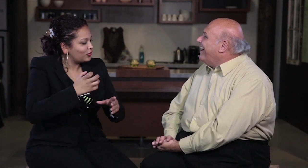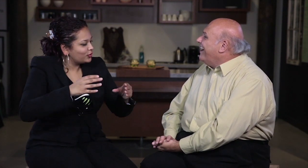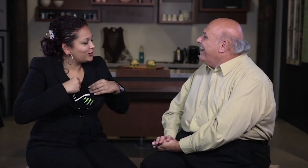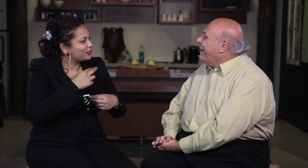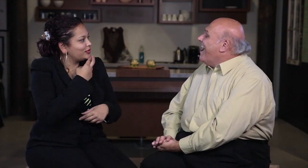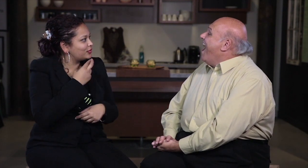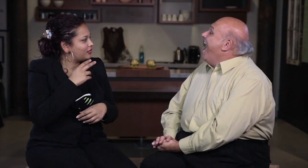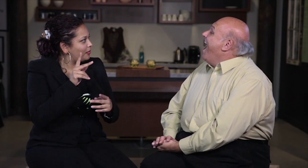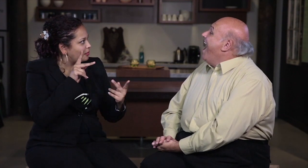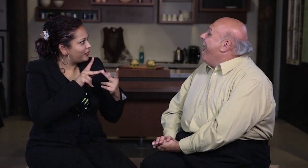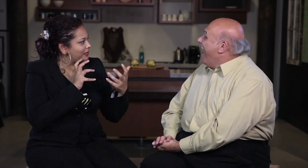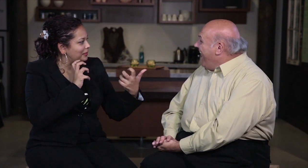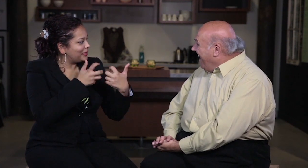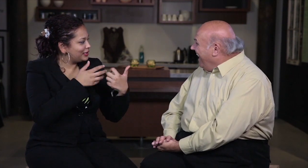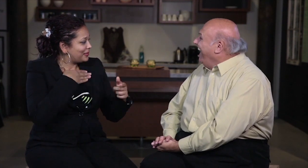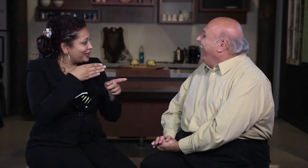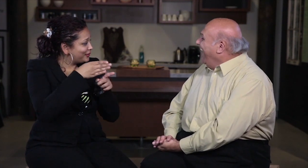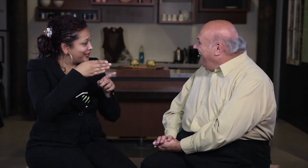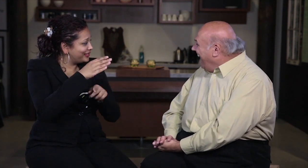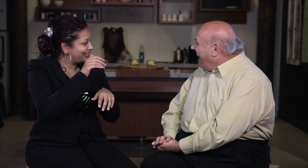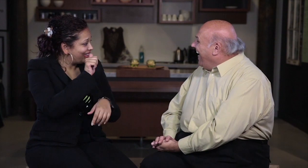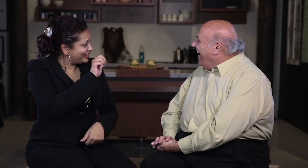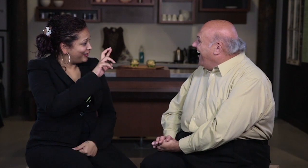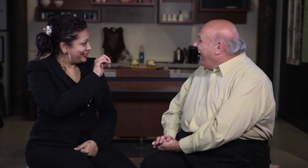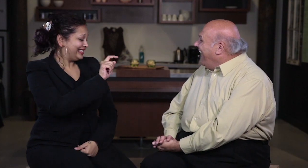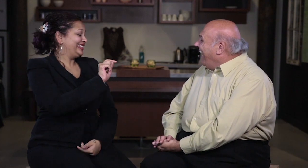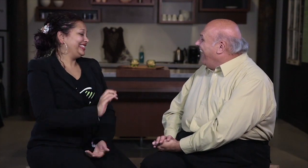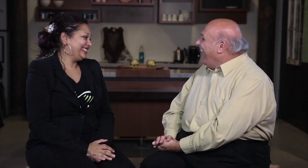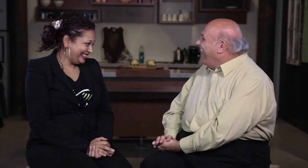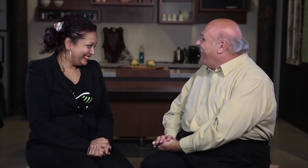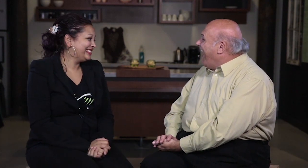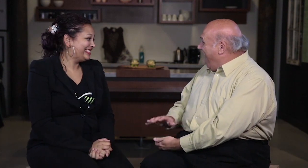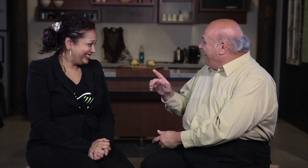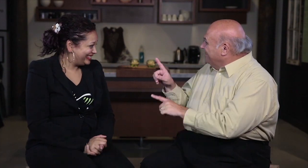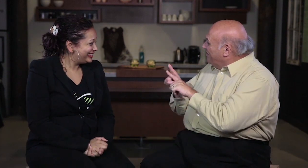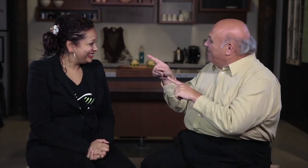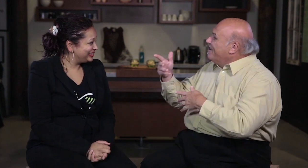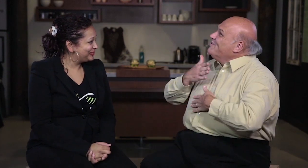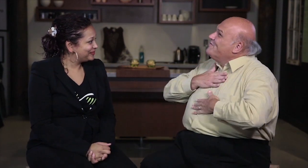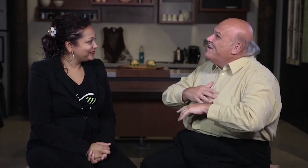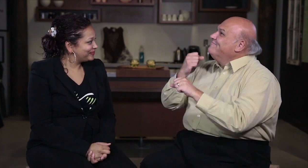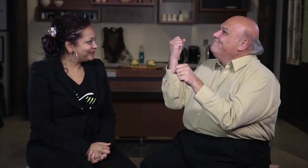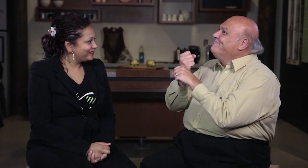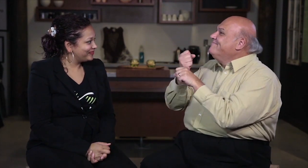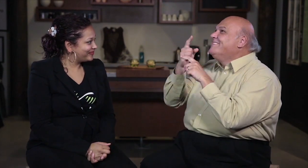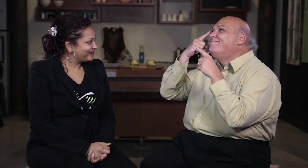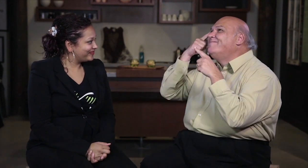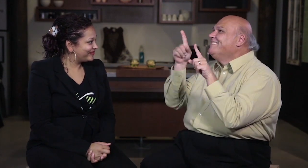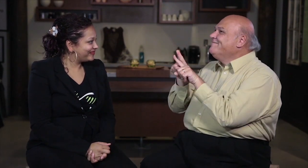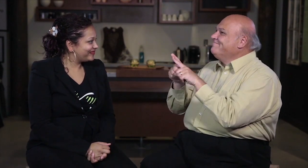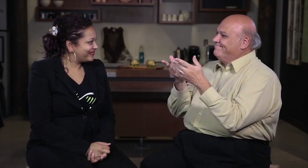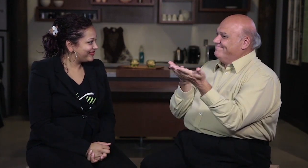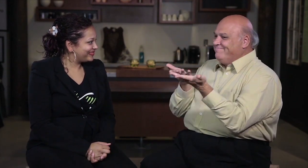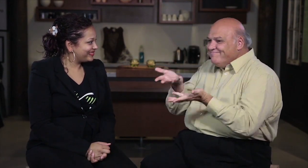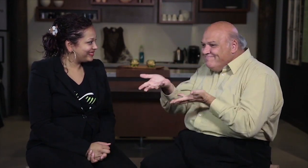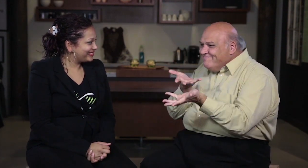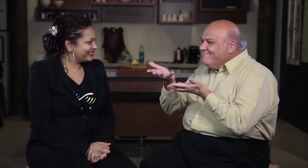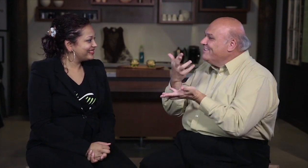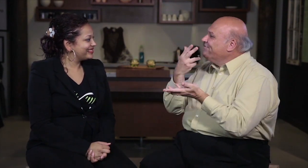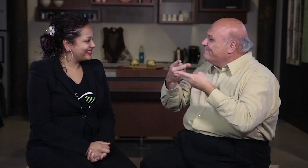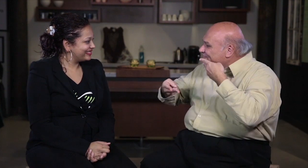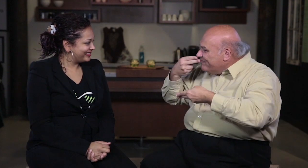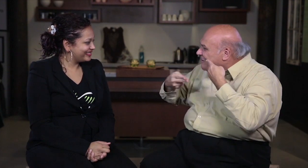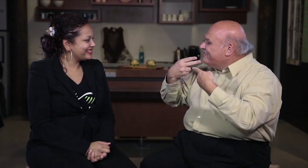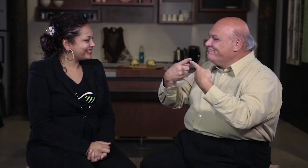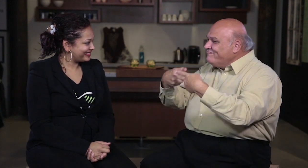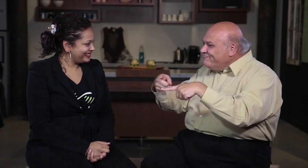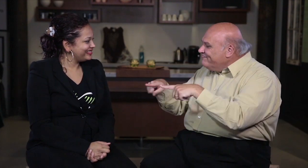own a restaurant! What a perfect career match! You always wanted to work in a restaurant,